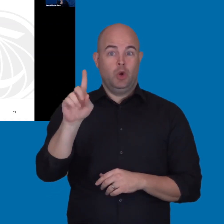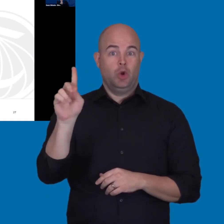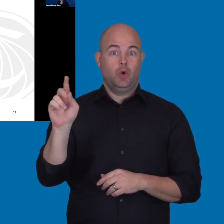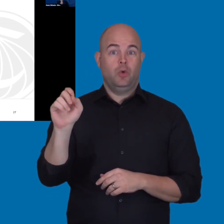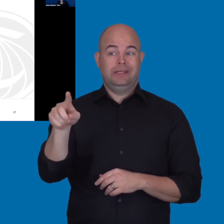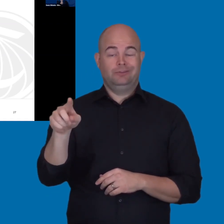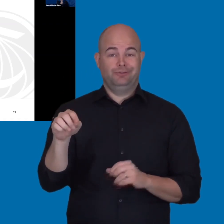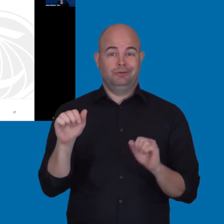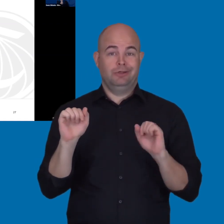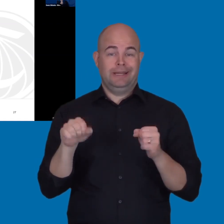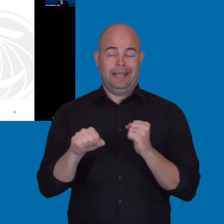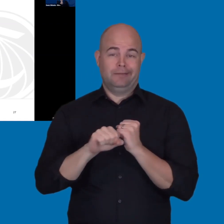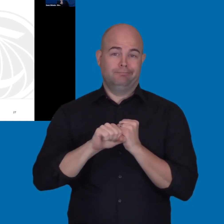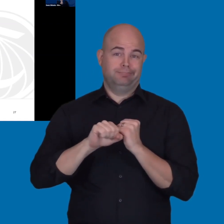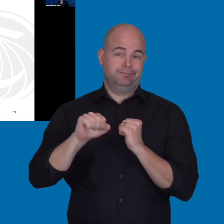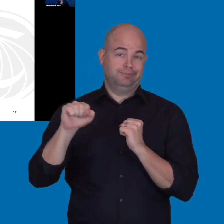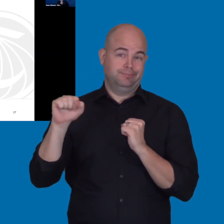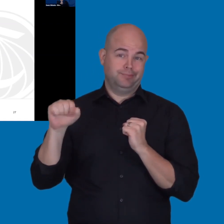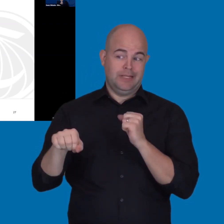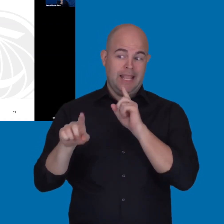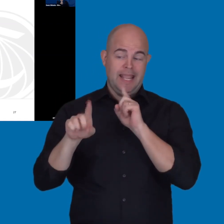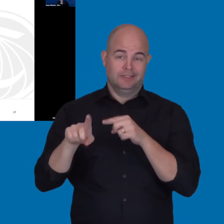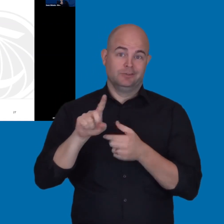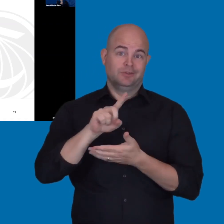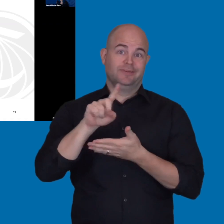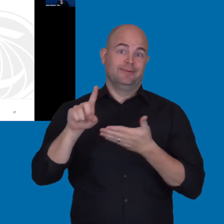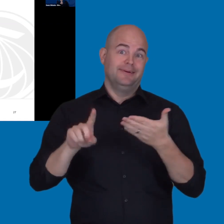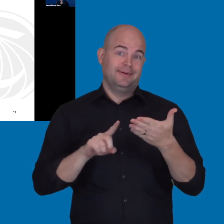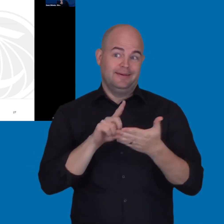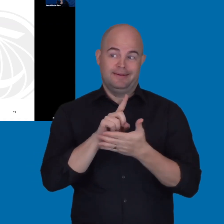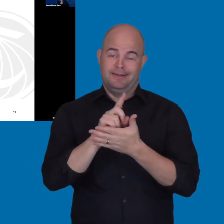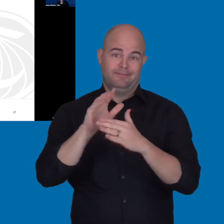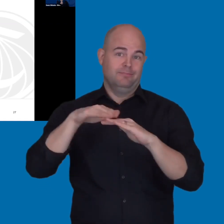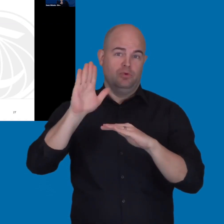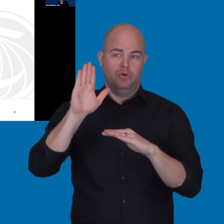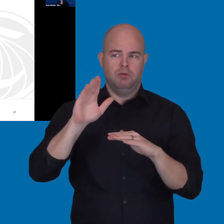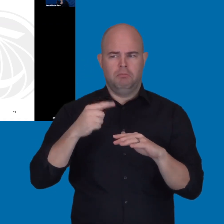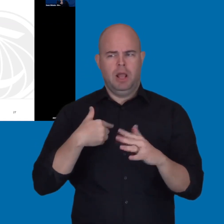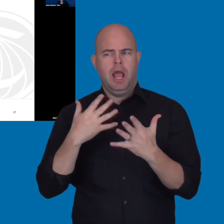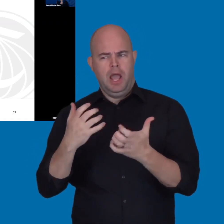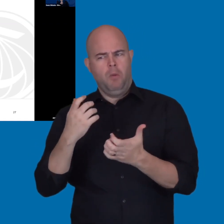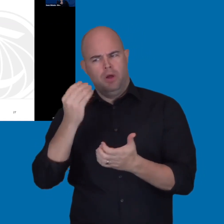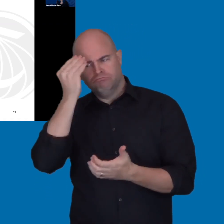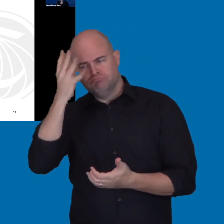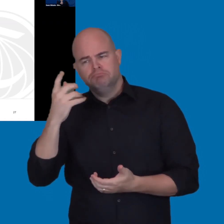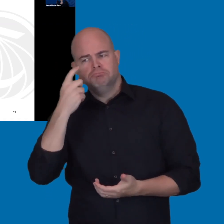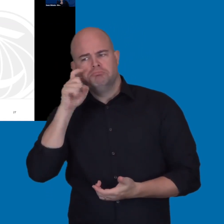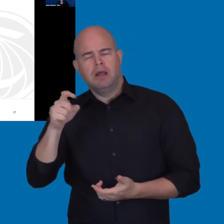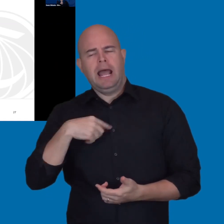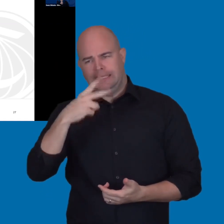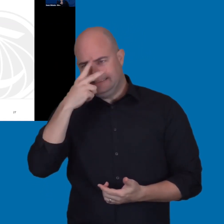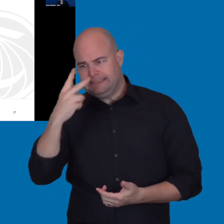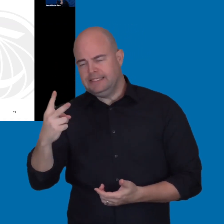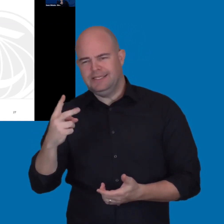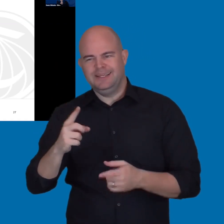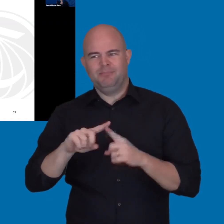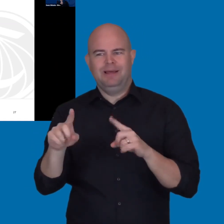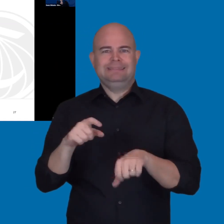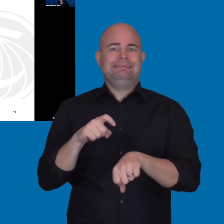Because we could do a whole hour plus just on your question to answer it. So, I want to acknowledge that it was there.